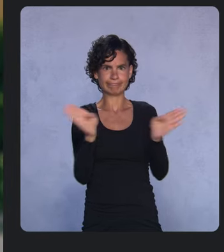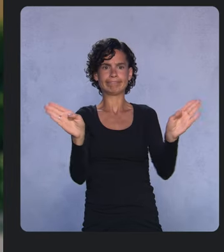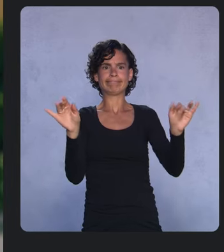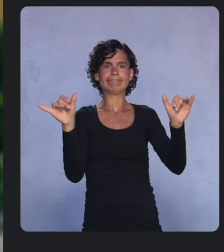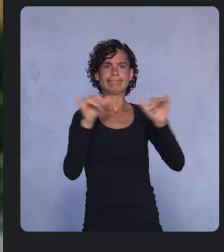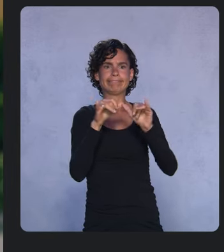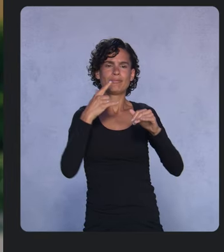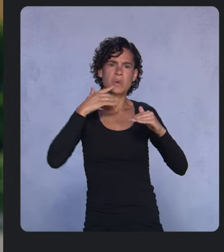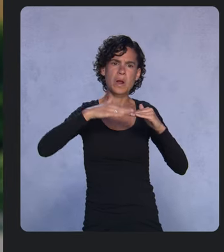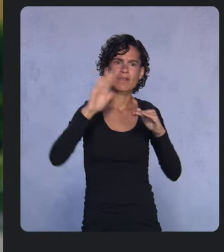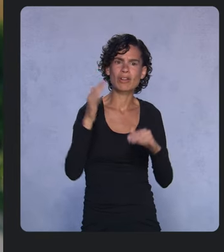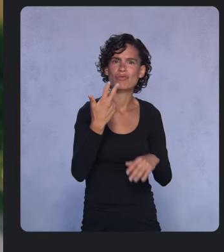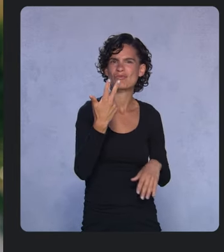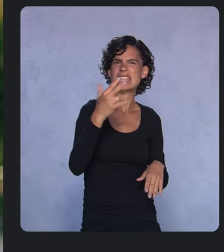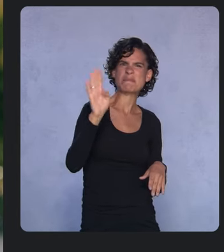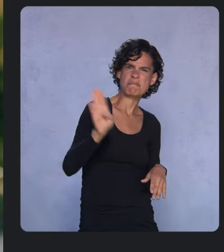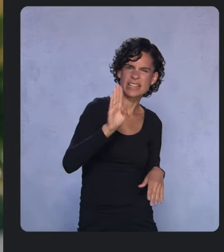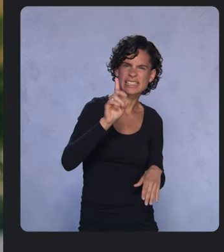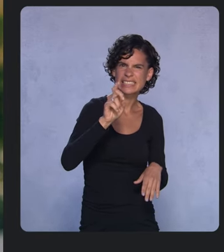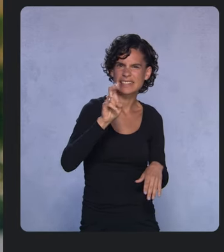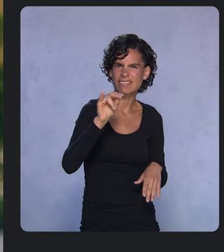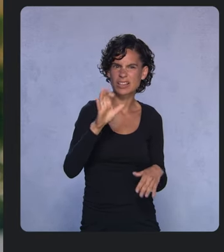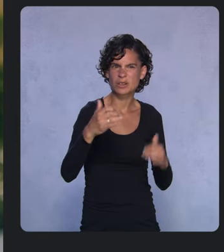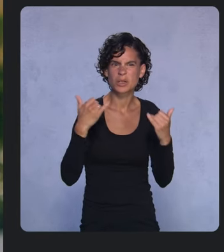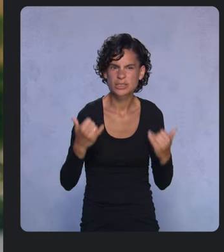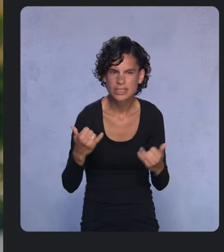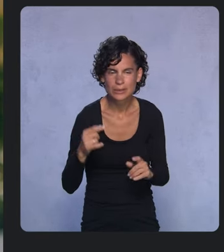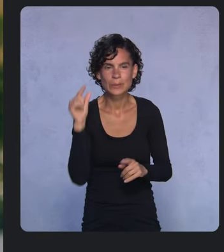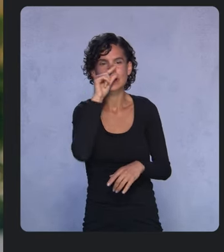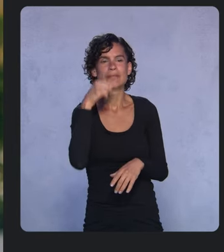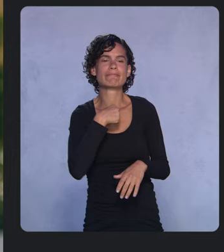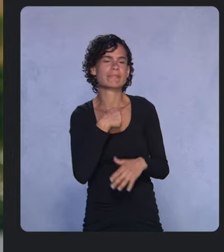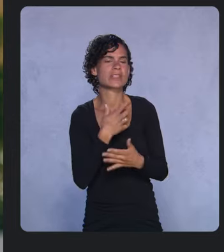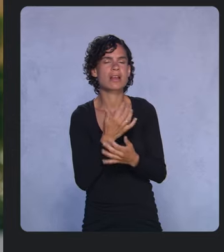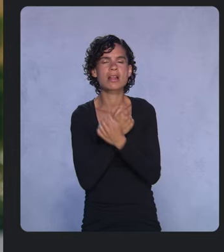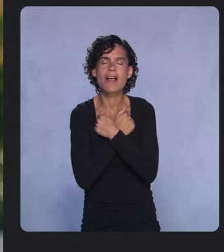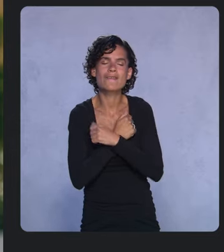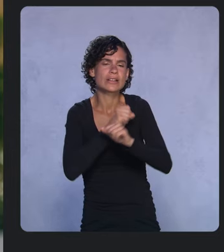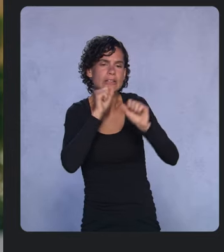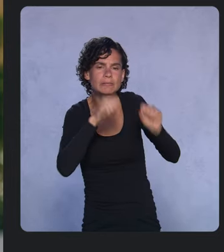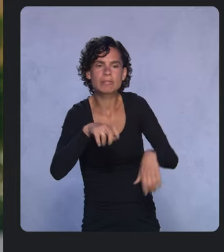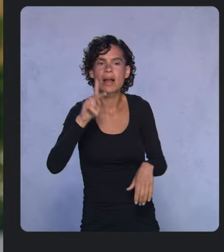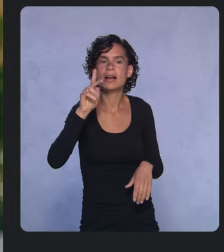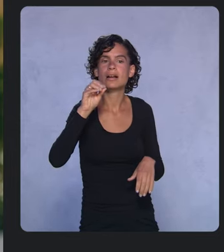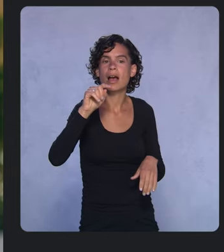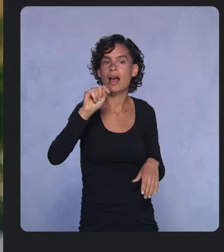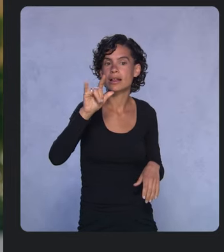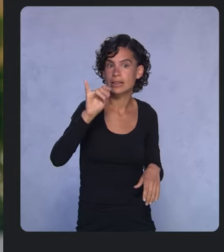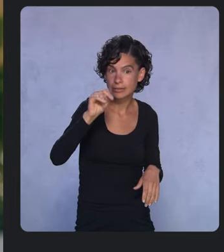And here at Google, we love it too, with over 70 apps, including Drive, Home, Maps and Play.